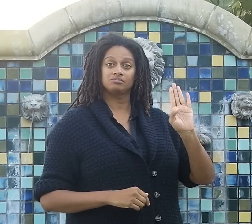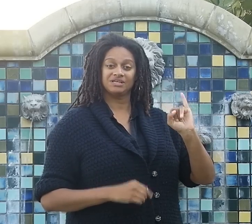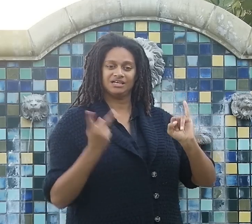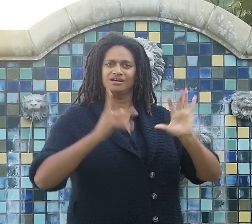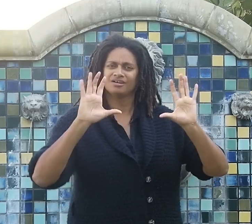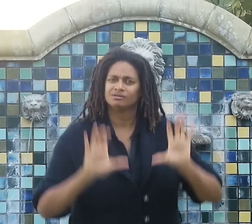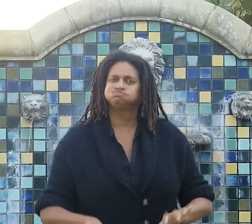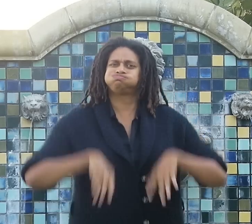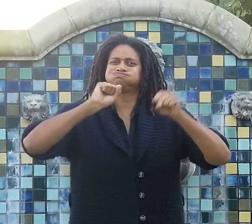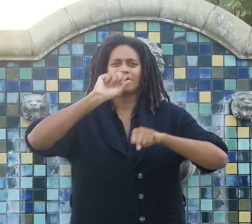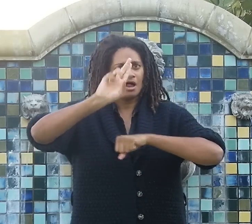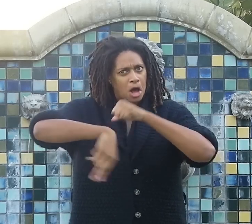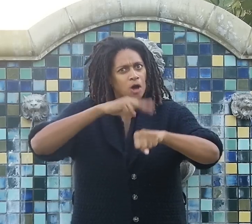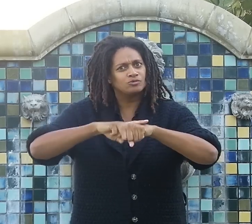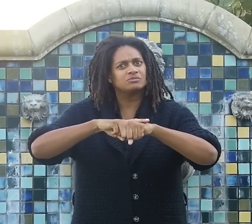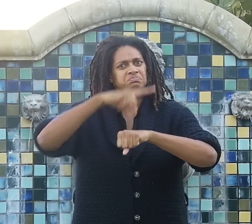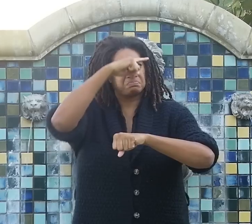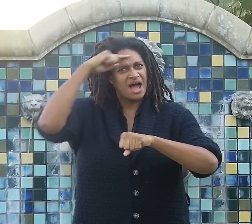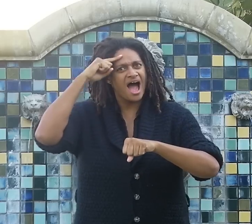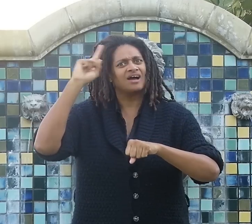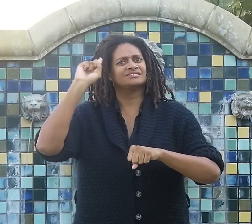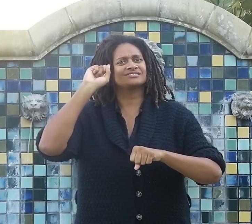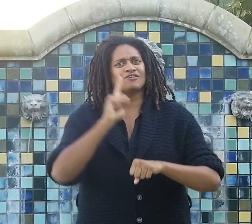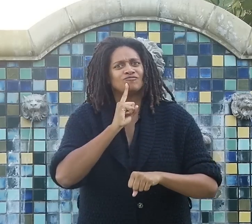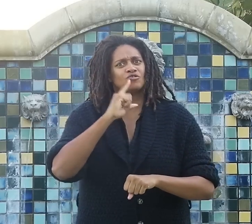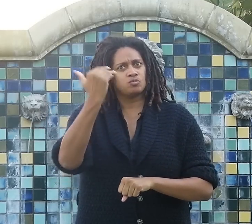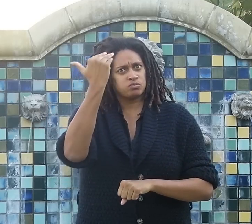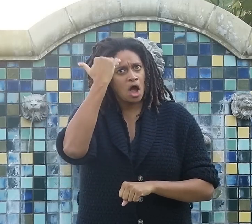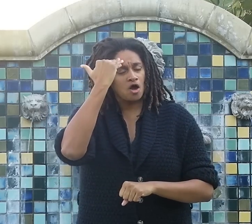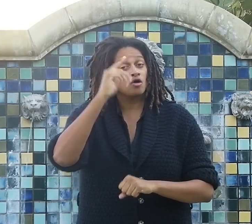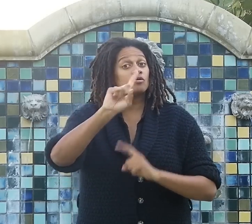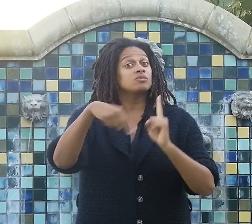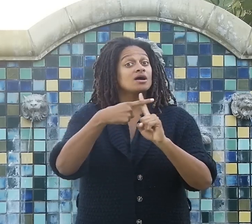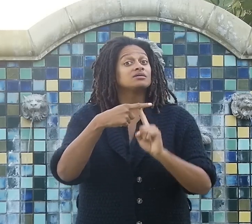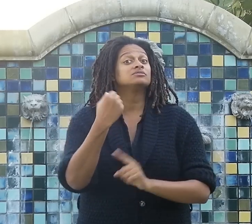will be hosting Black Deaf History Awareness on Saturday